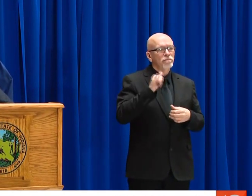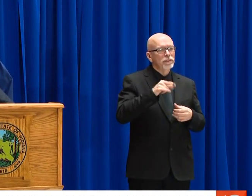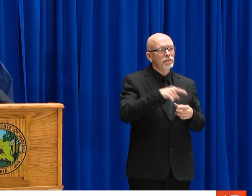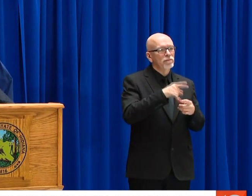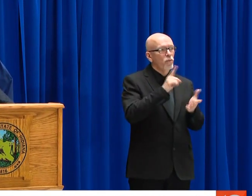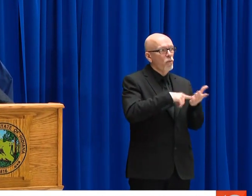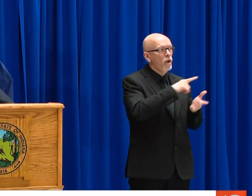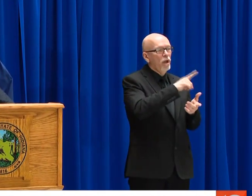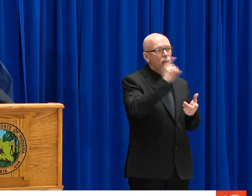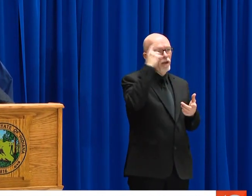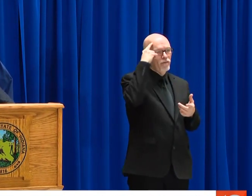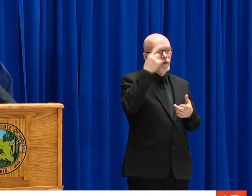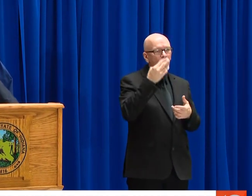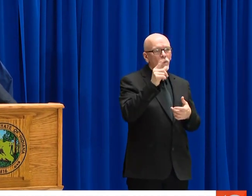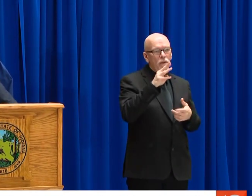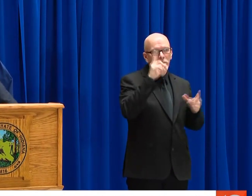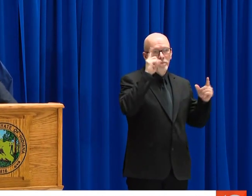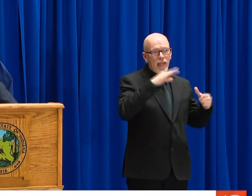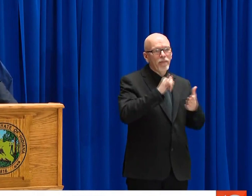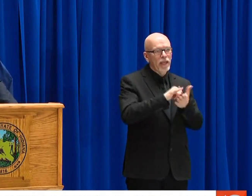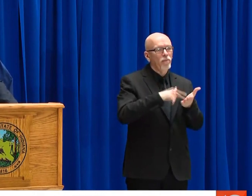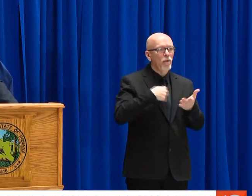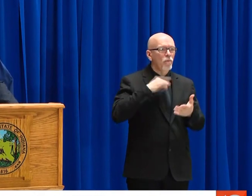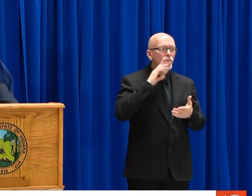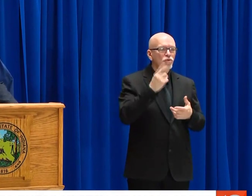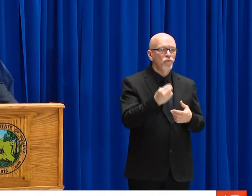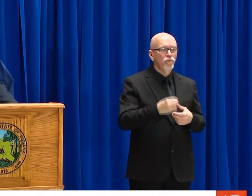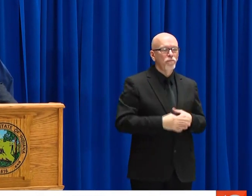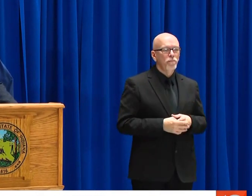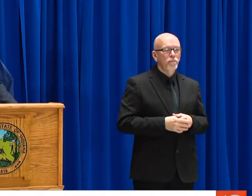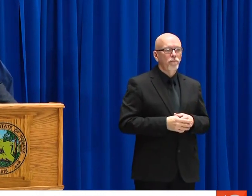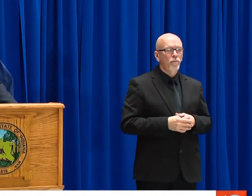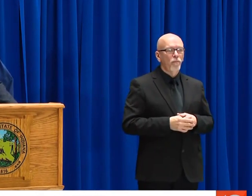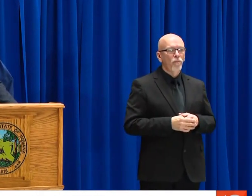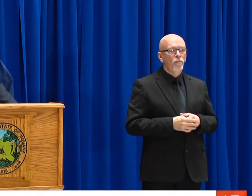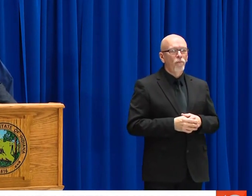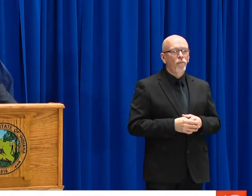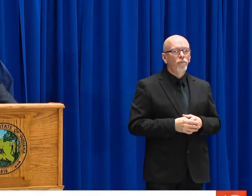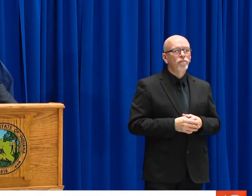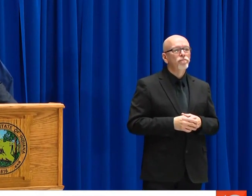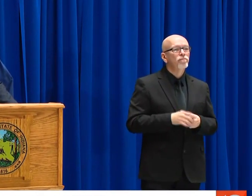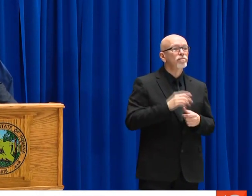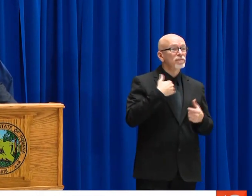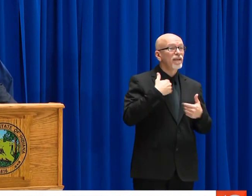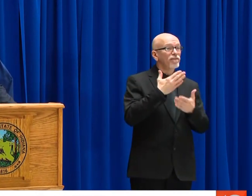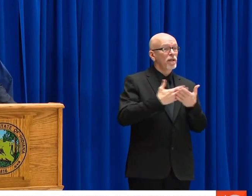NOW AS WE HAVE EVER BEEN IN OUR LIFETIME. BECAUSE THAT'S WHAT MY BOSS,